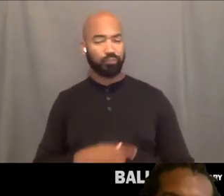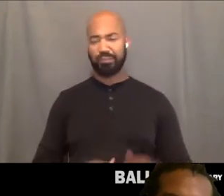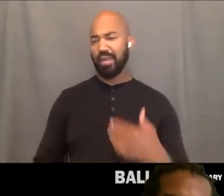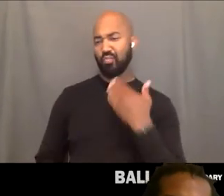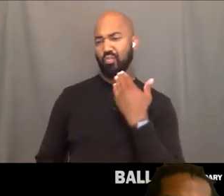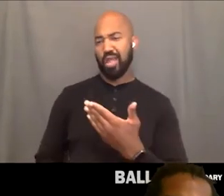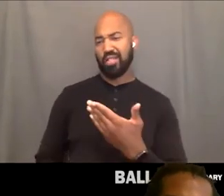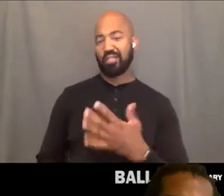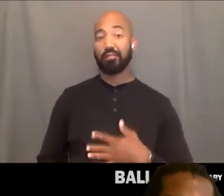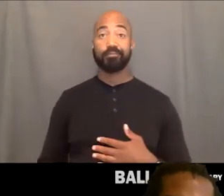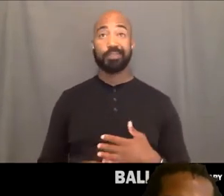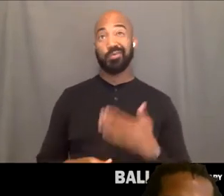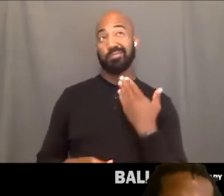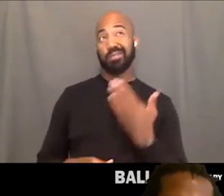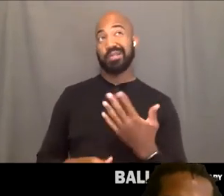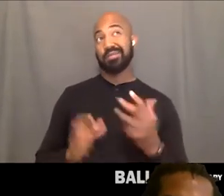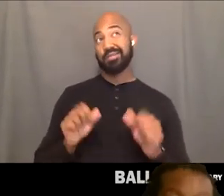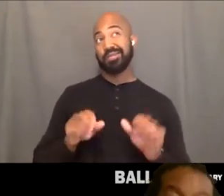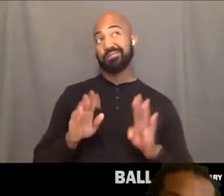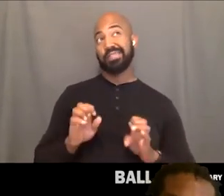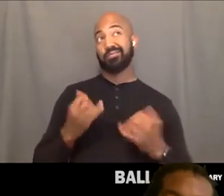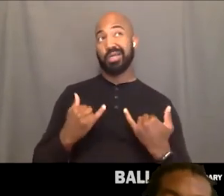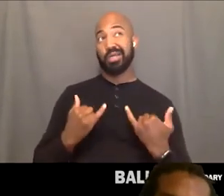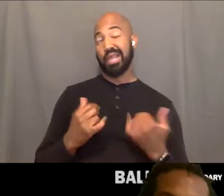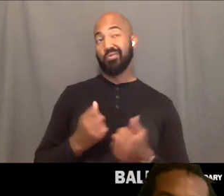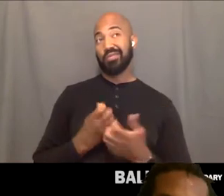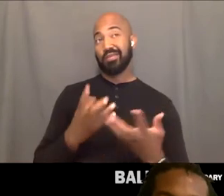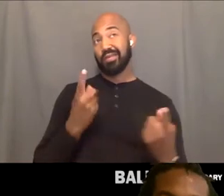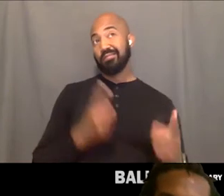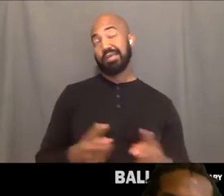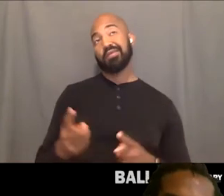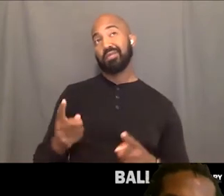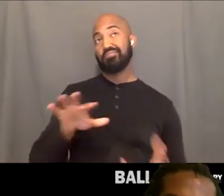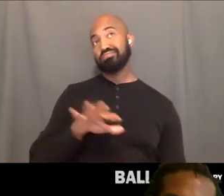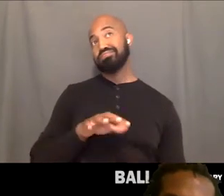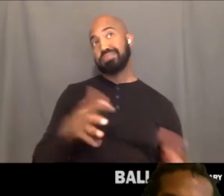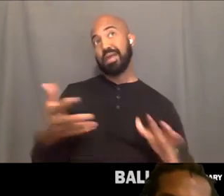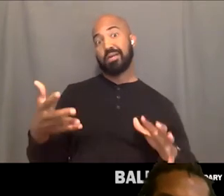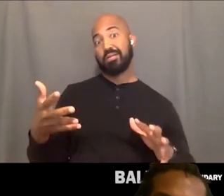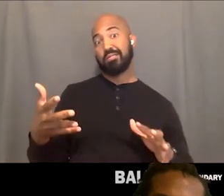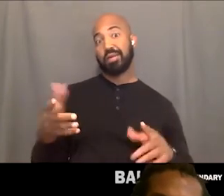Well, as well as we can be during this time. I'm blessed. That's how Naomi's doing.